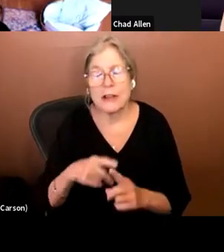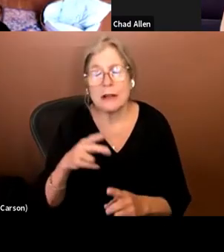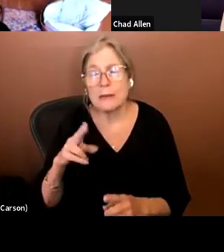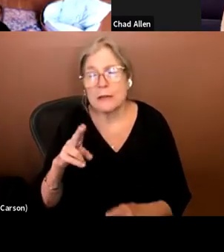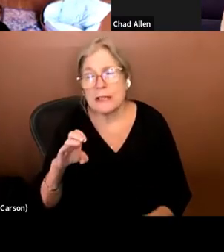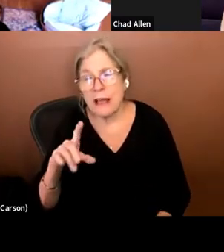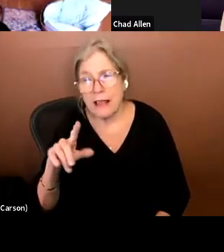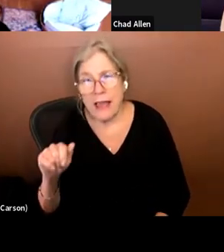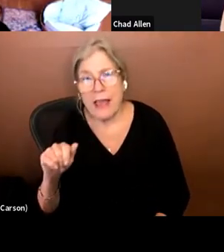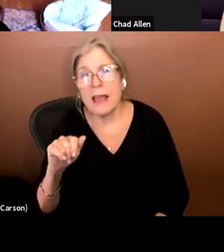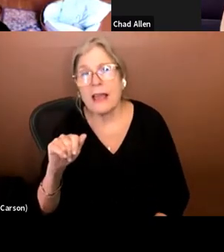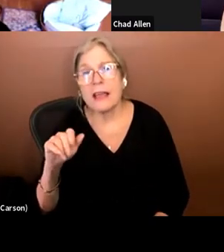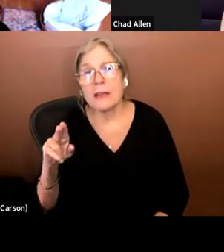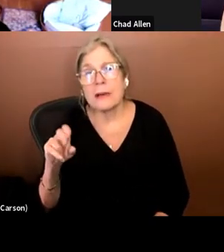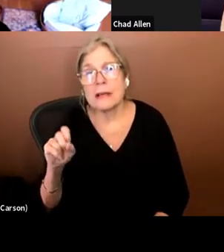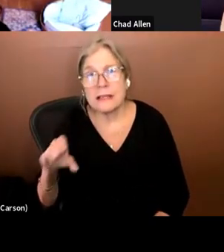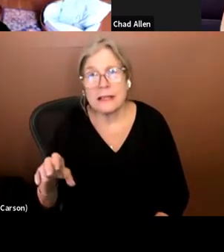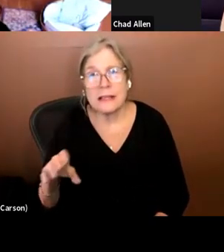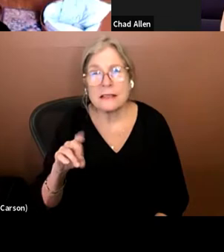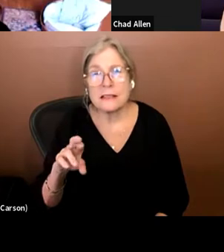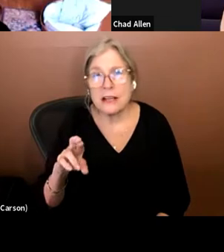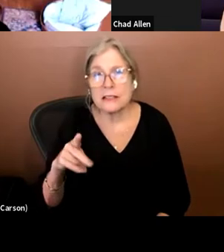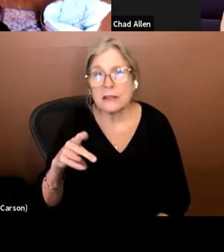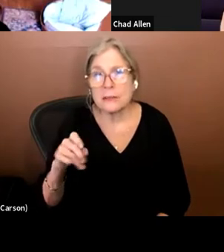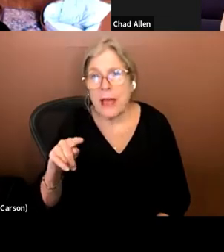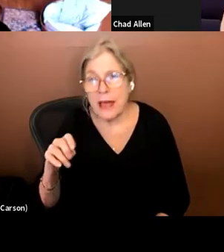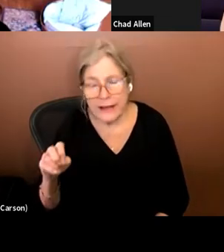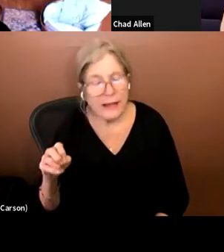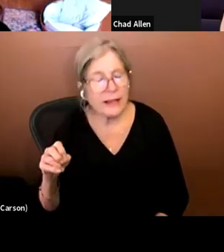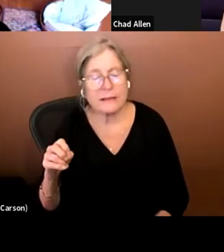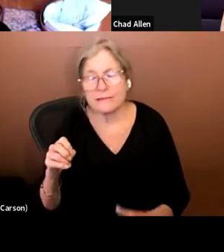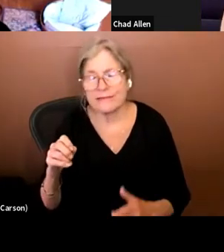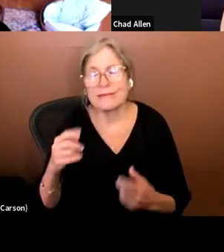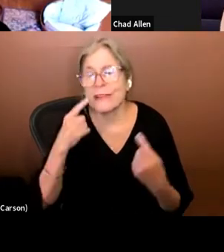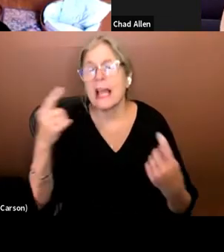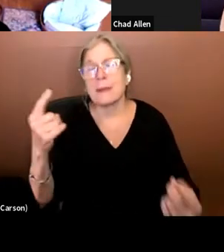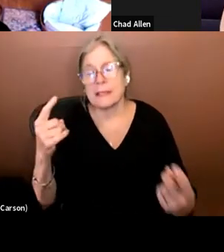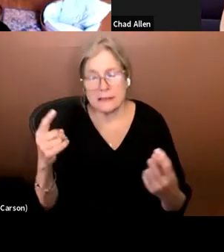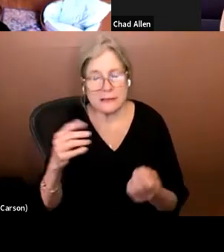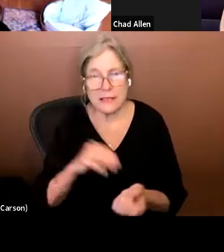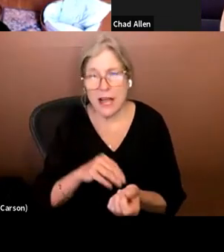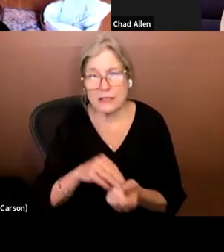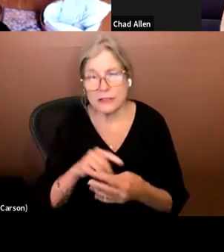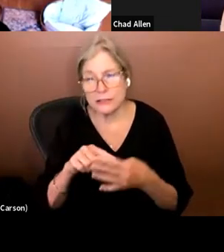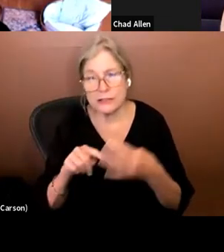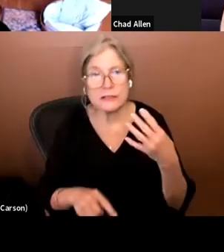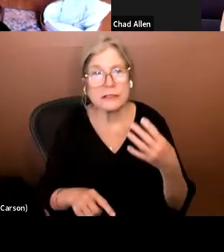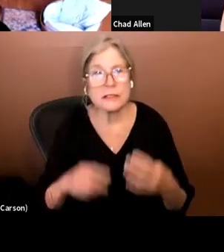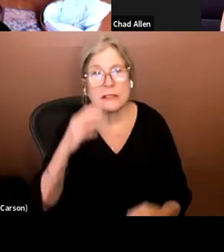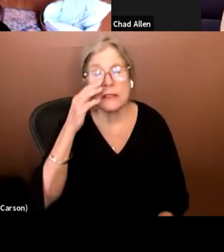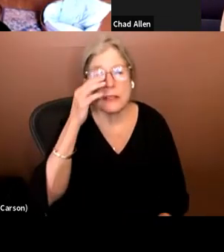. Dr. Pet tit. >>>: This